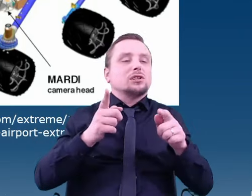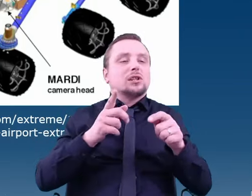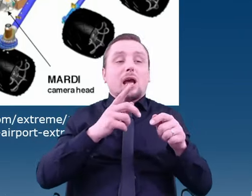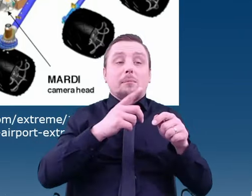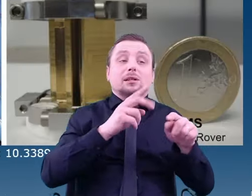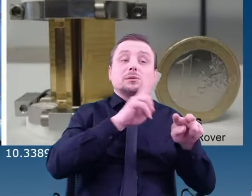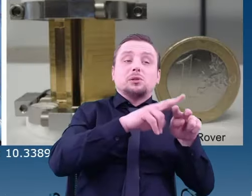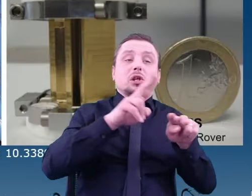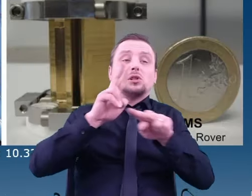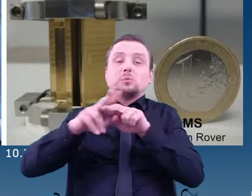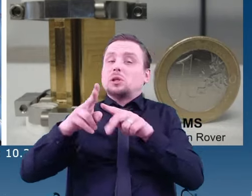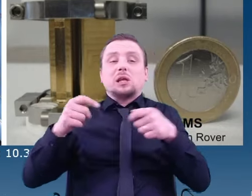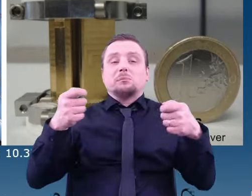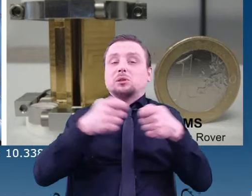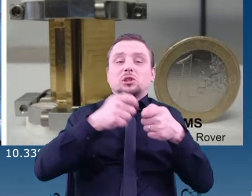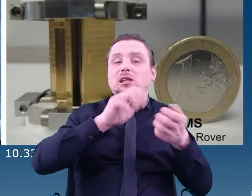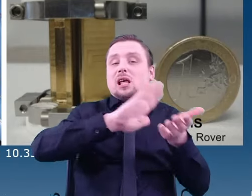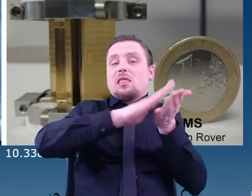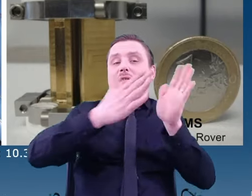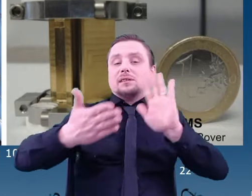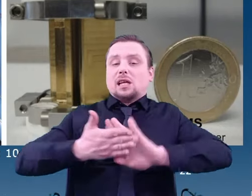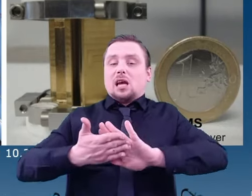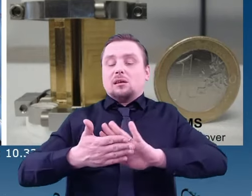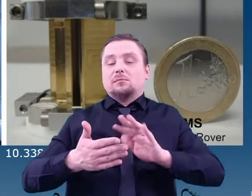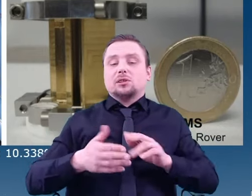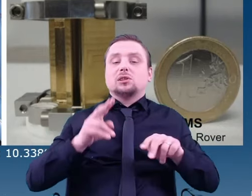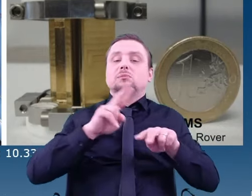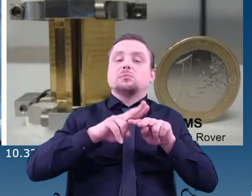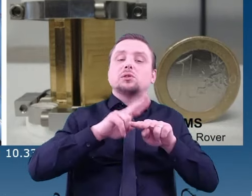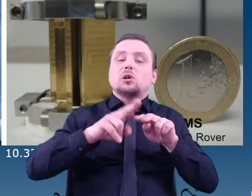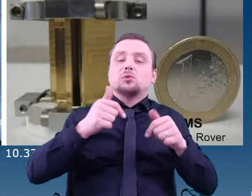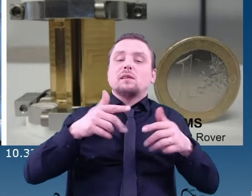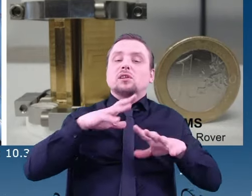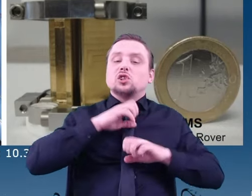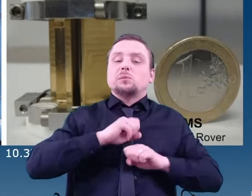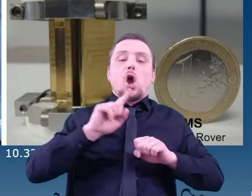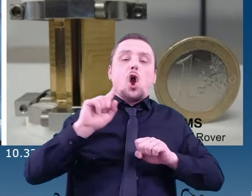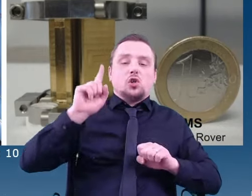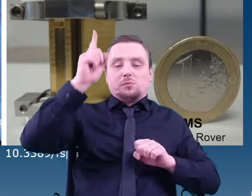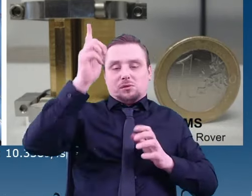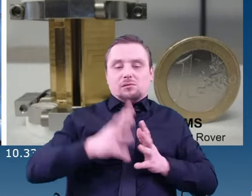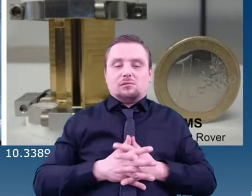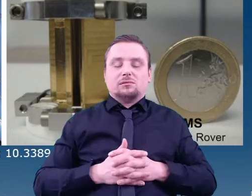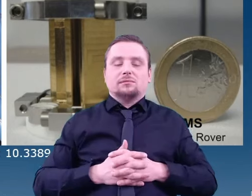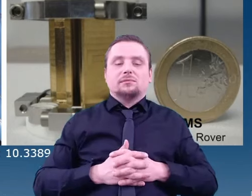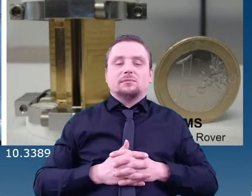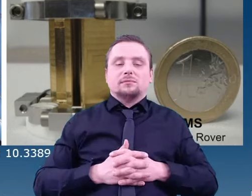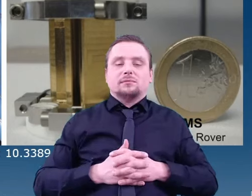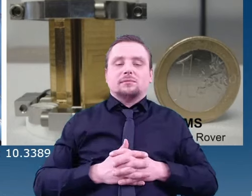The device must survive. As you can see here.